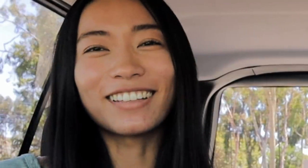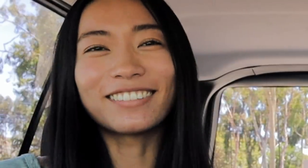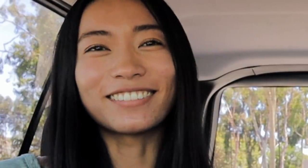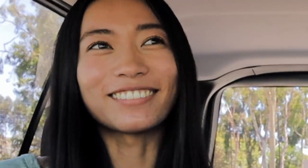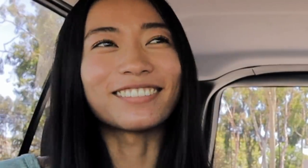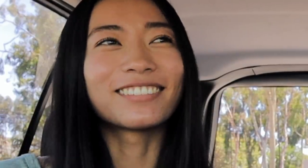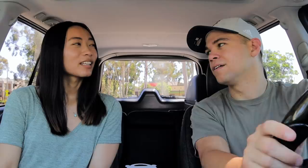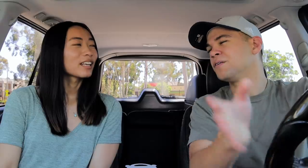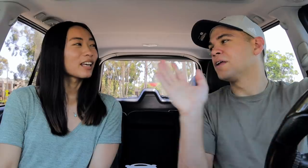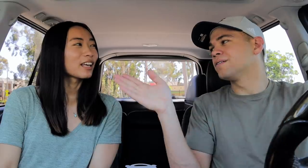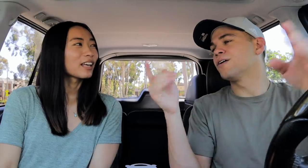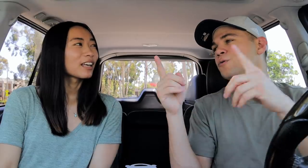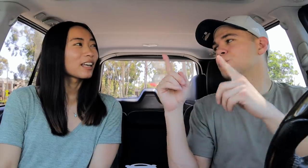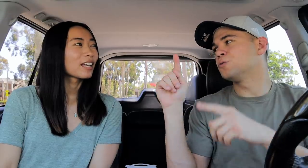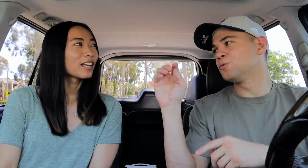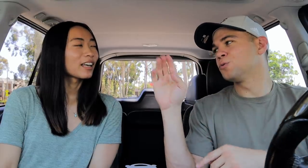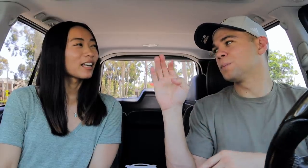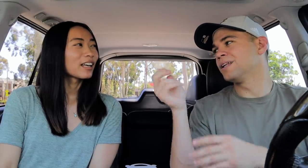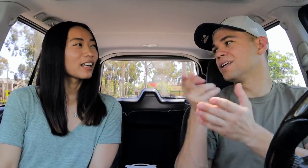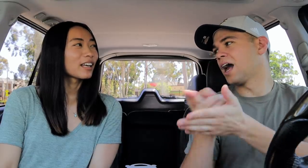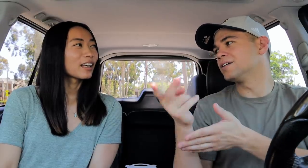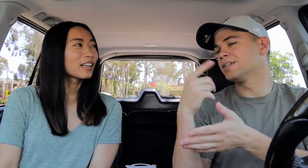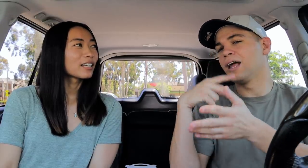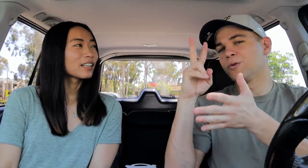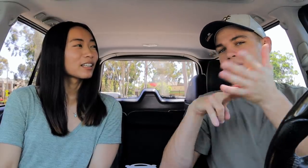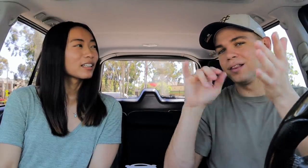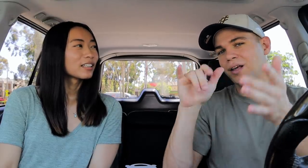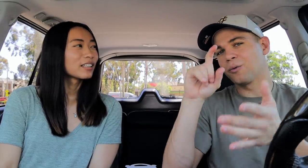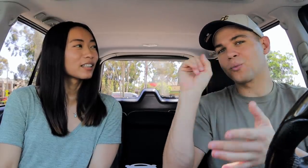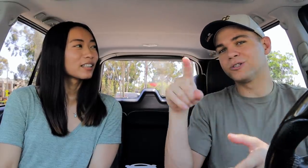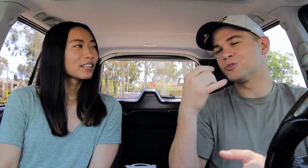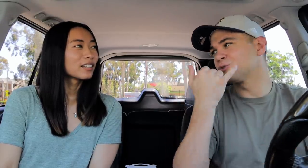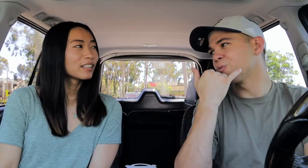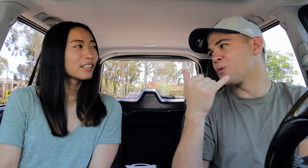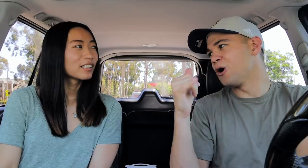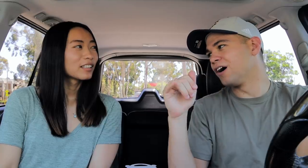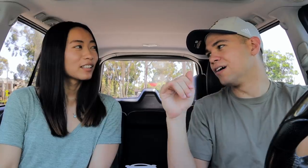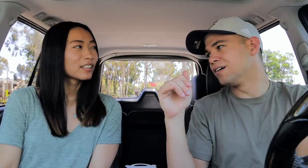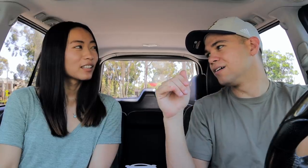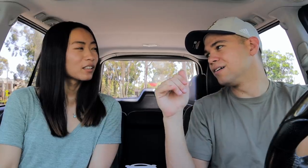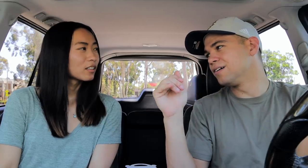Oh To be honest I read that question wrong.